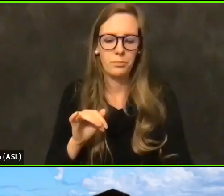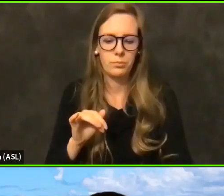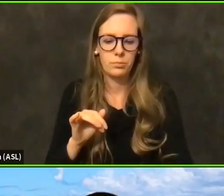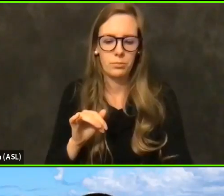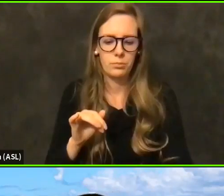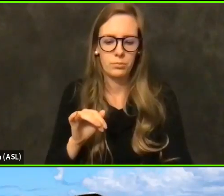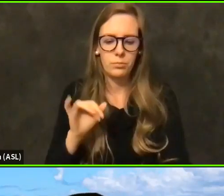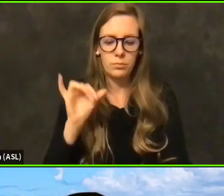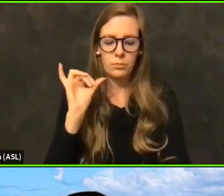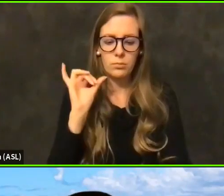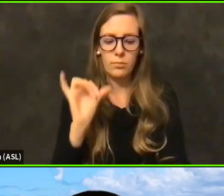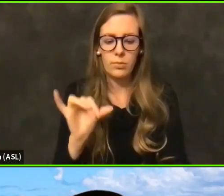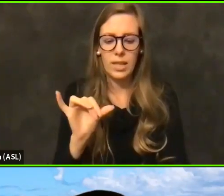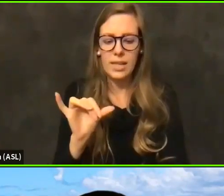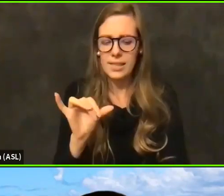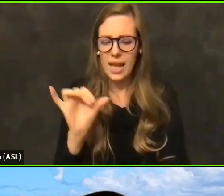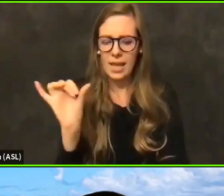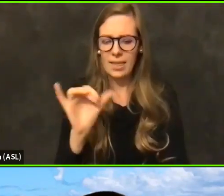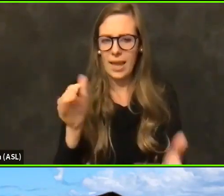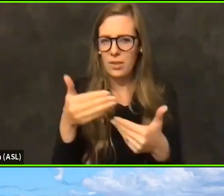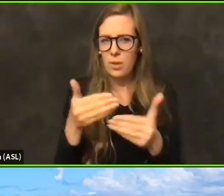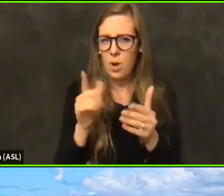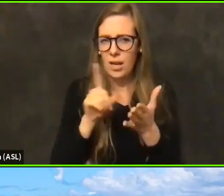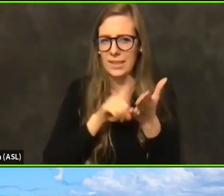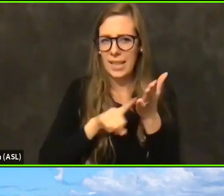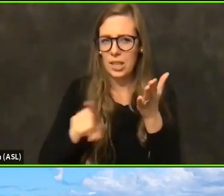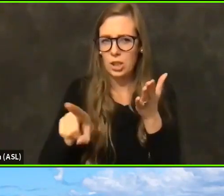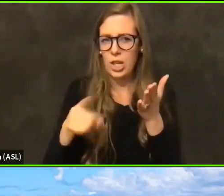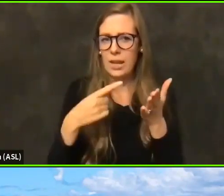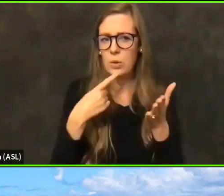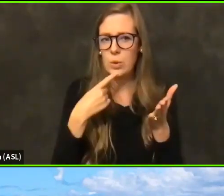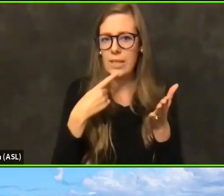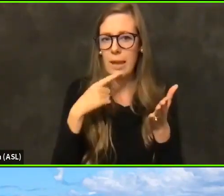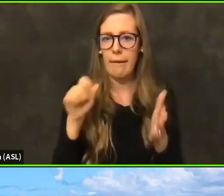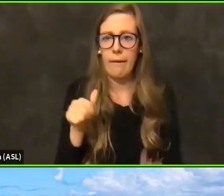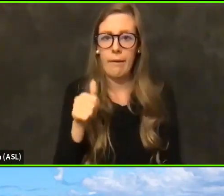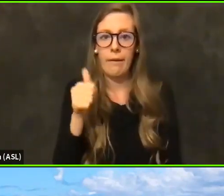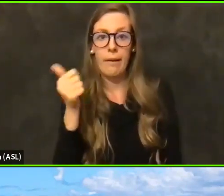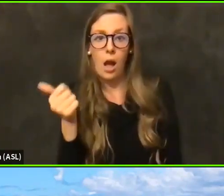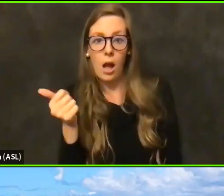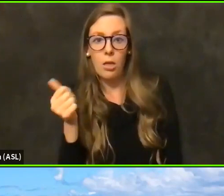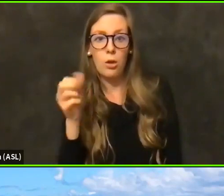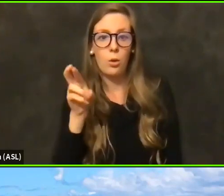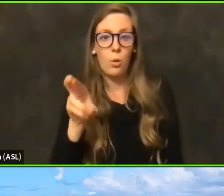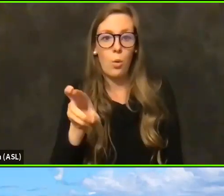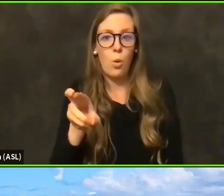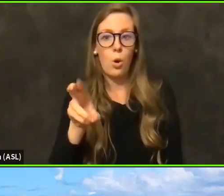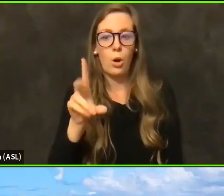Is that like a box they can check that says other or do not wish to state?